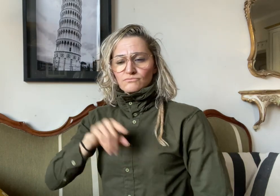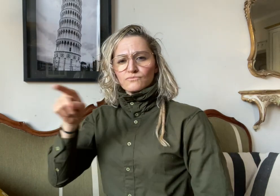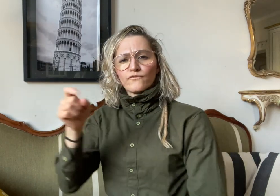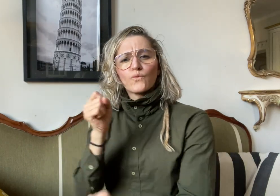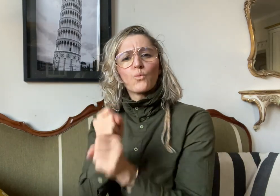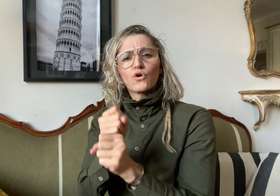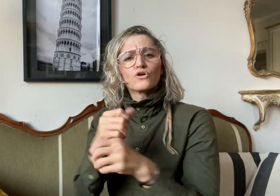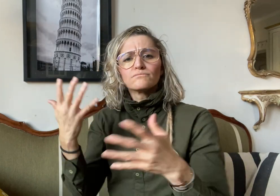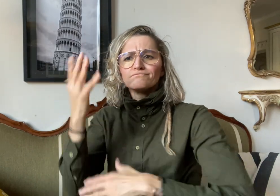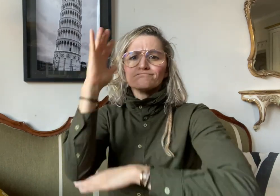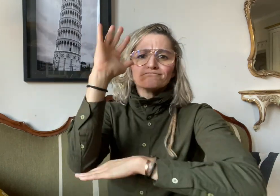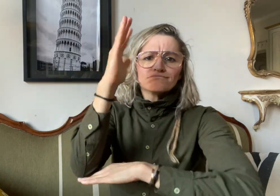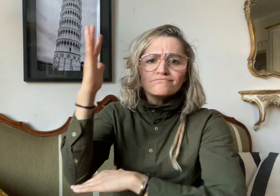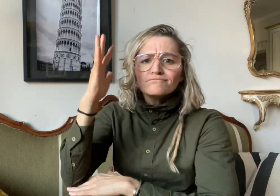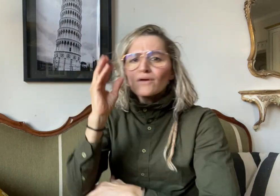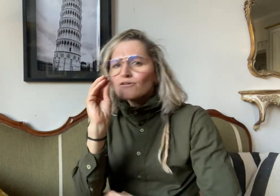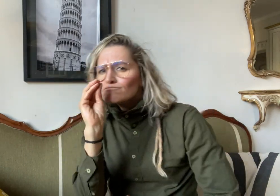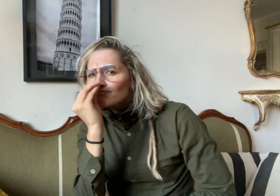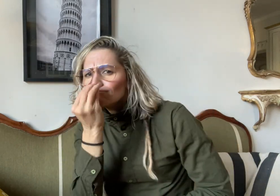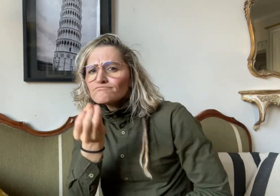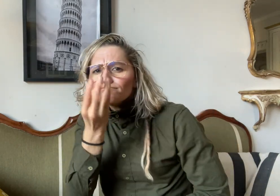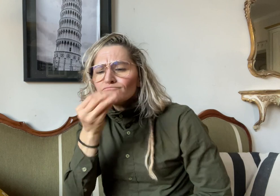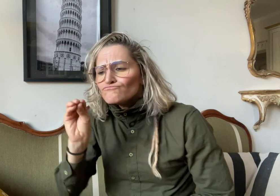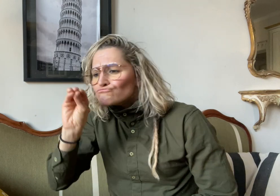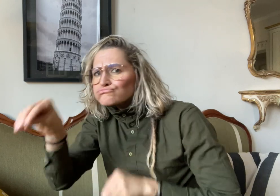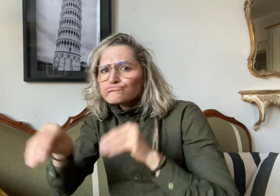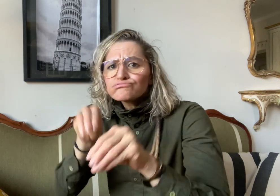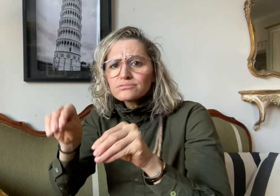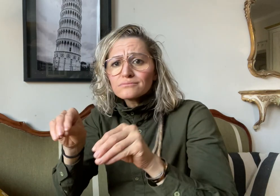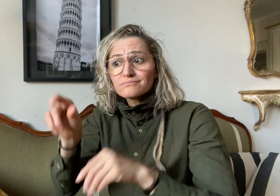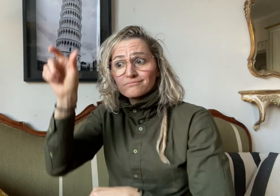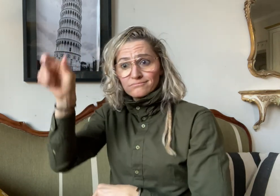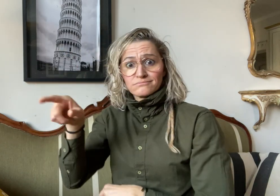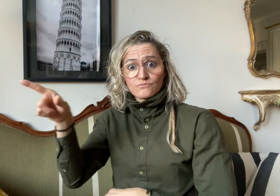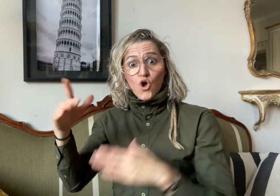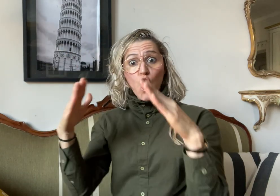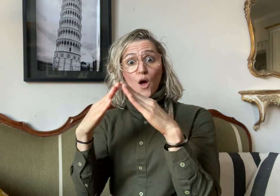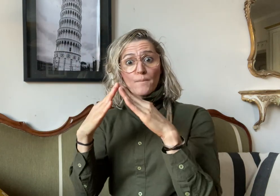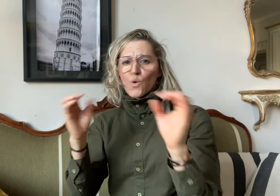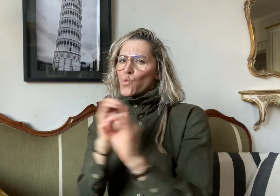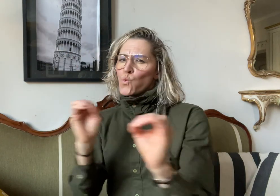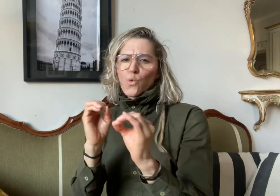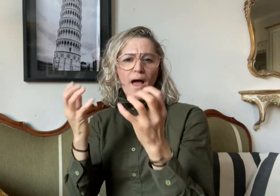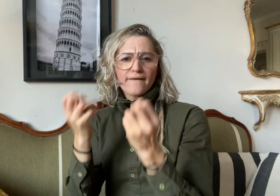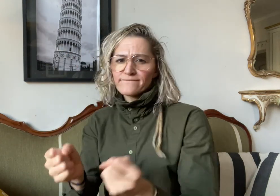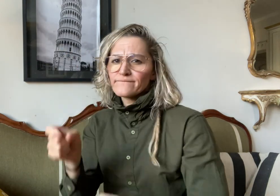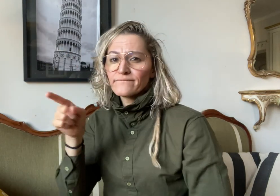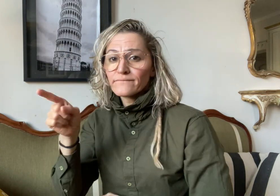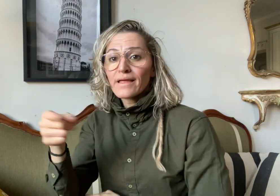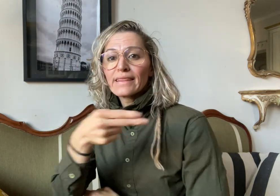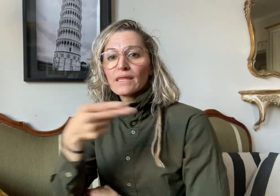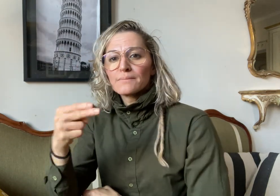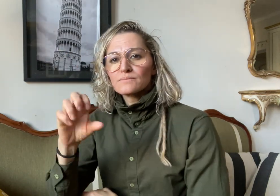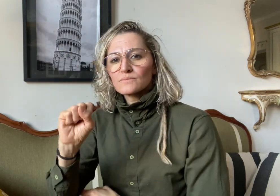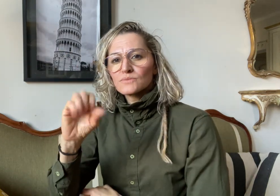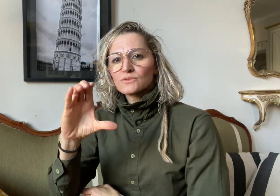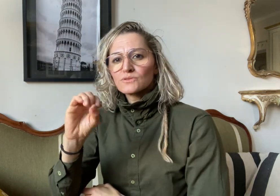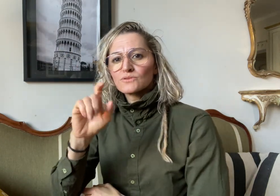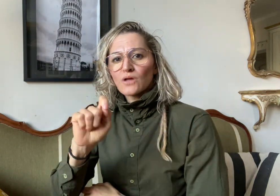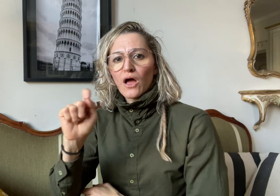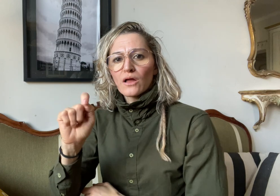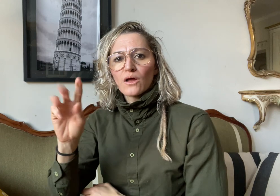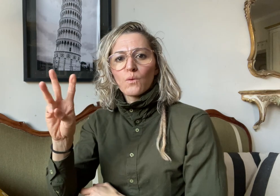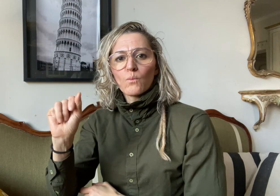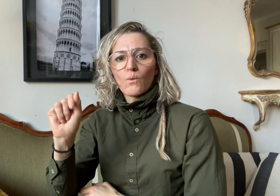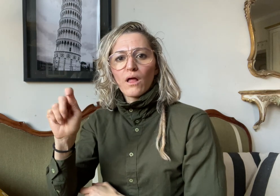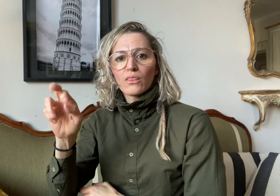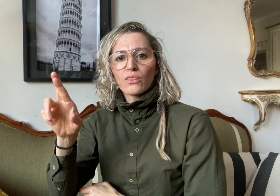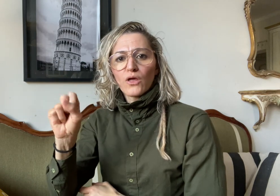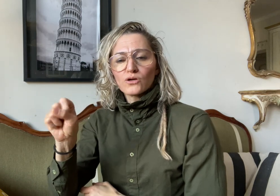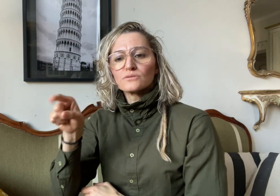gardener, Scott Waters, nearly killed their 83-year-old Deaf customer